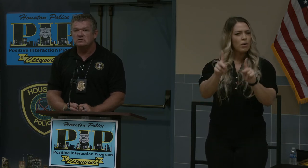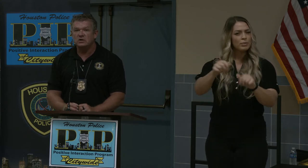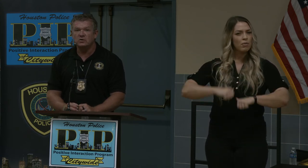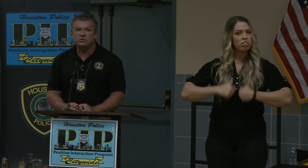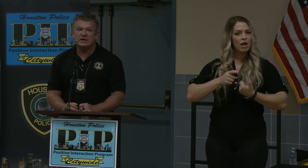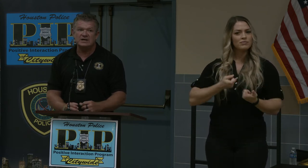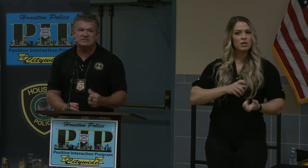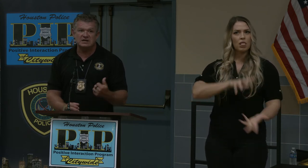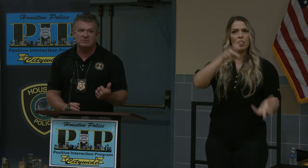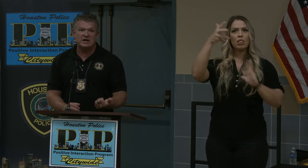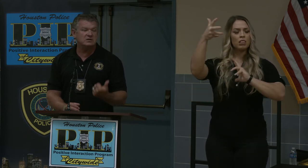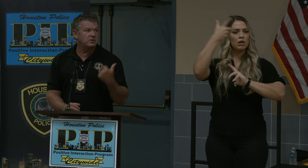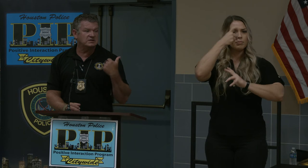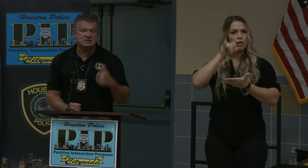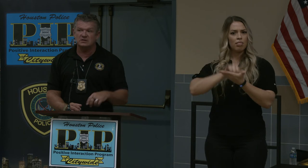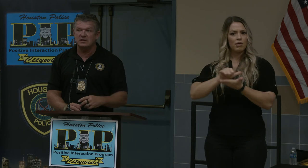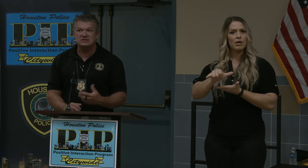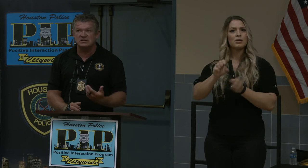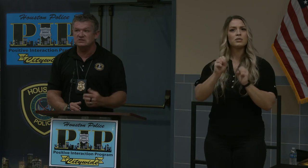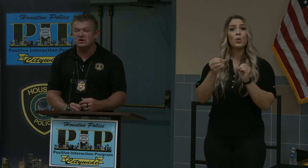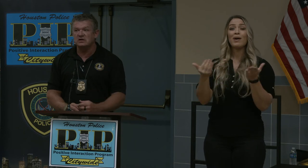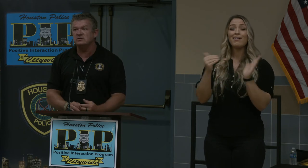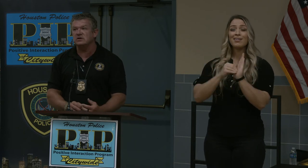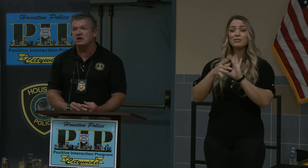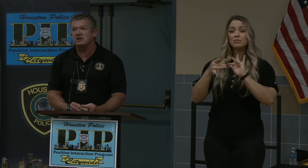So like I said back to what I was telling you about, it's Harden the targets